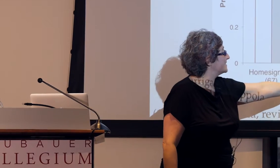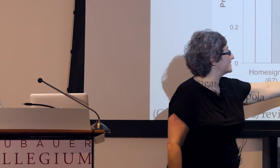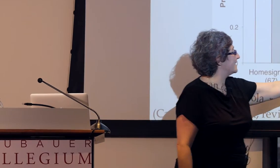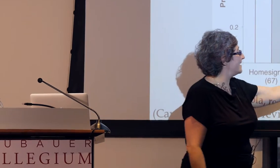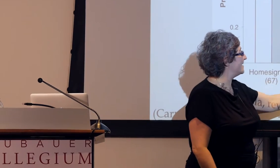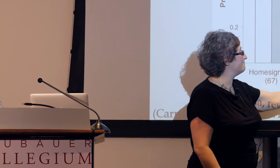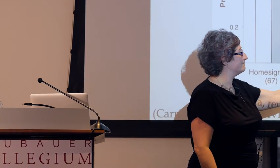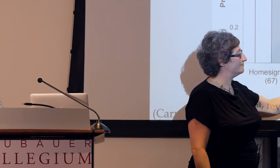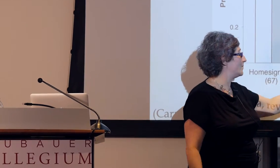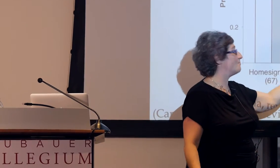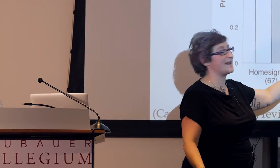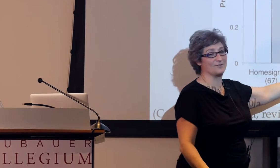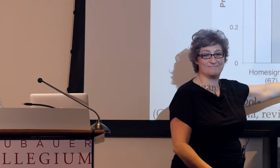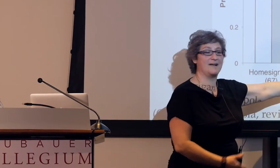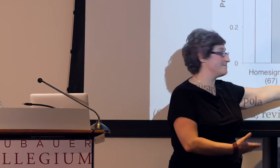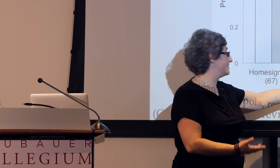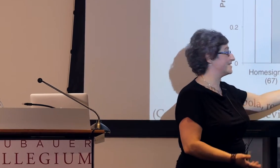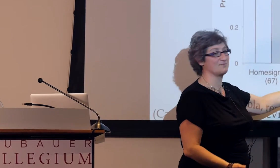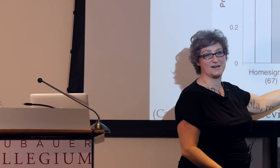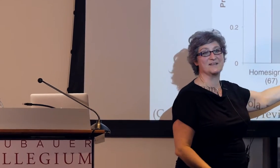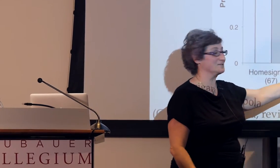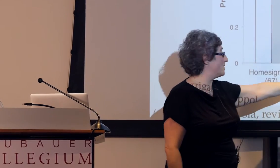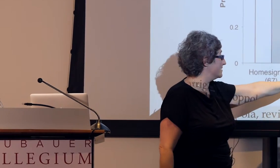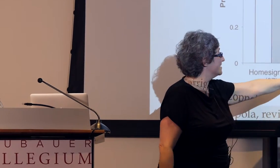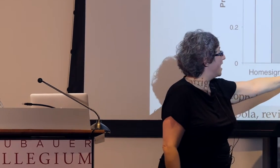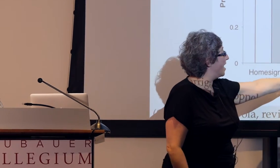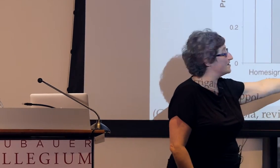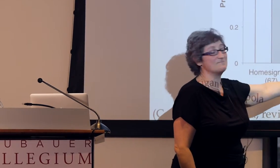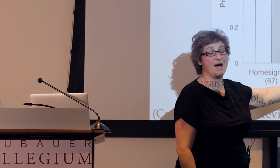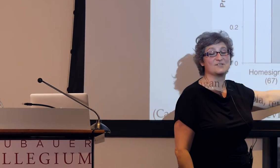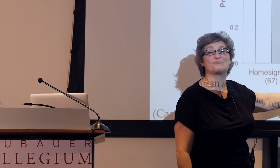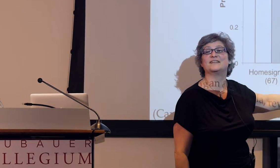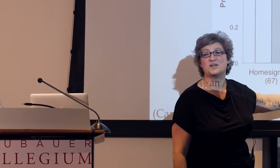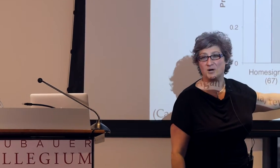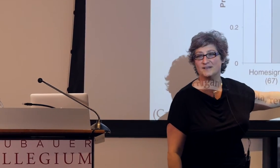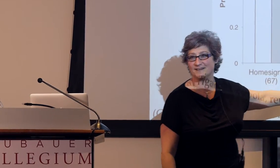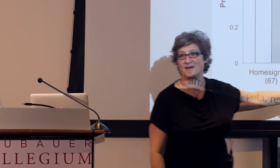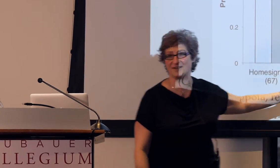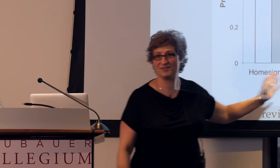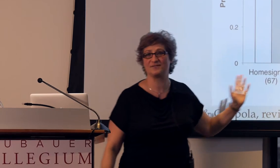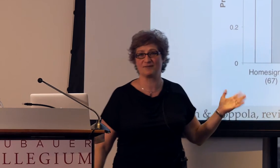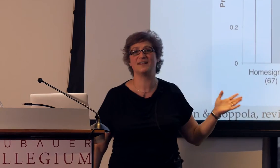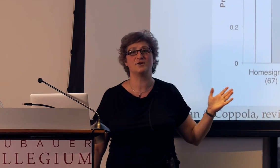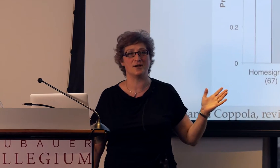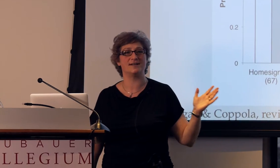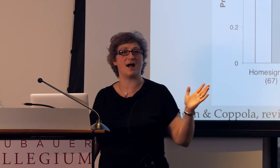This, well, whatever, I mean it is what it is. This mom is really good, okay, she's a really good